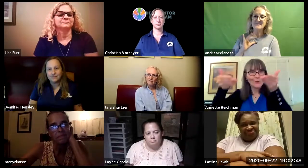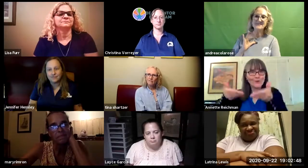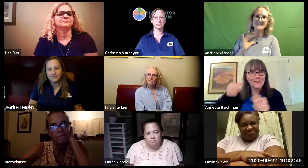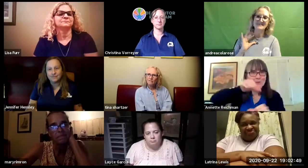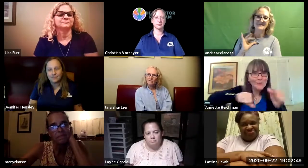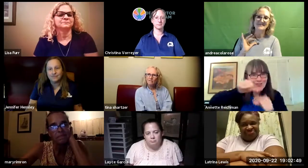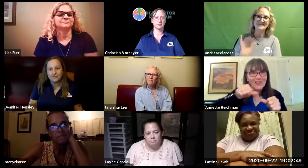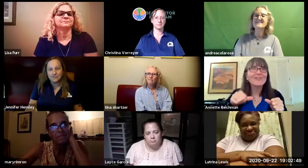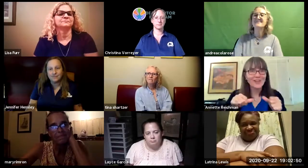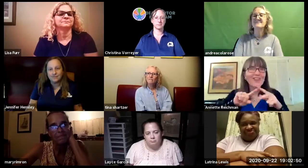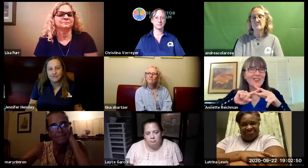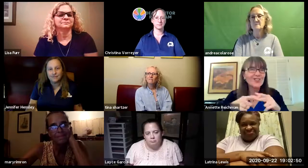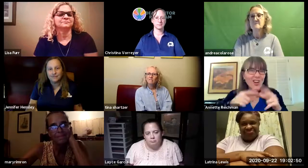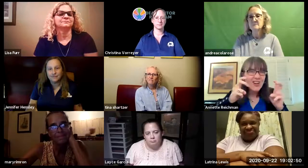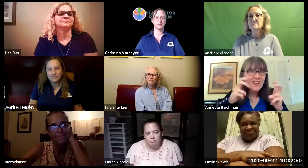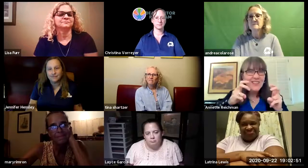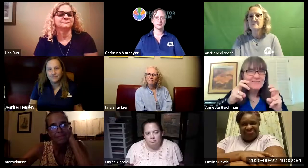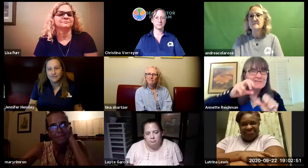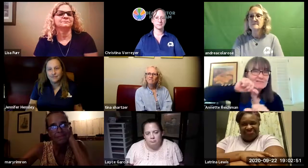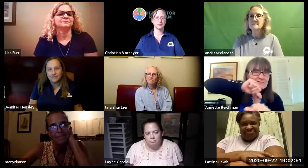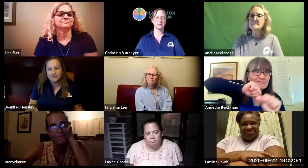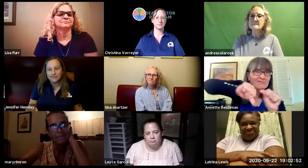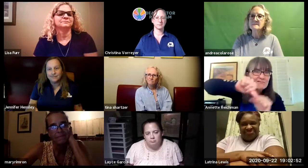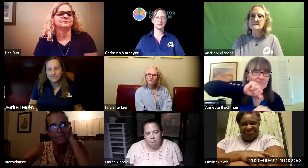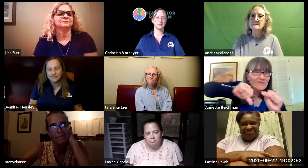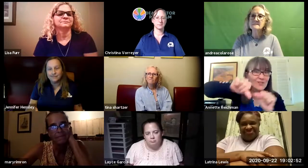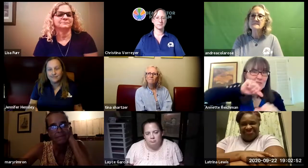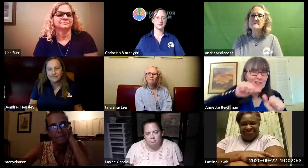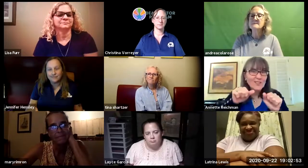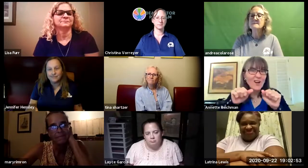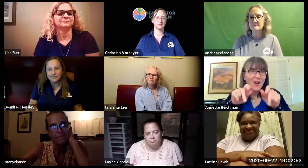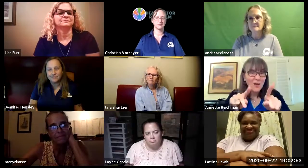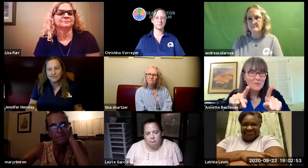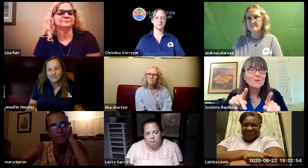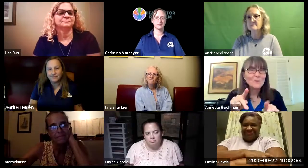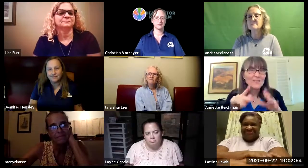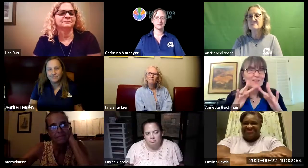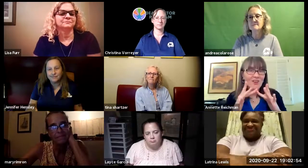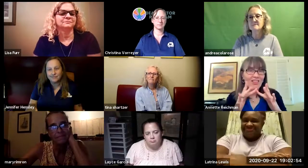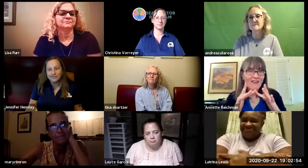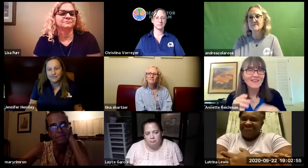zoom and introduce other students across